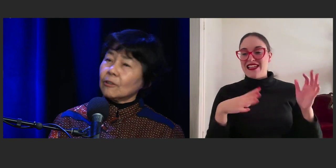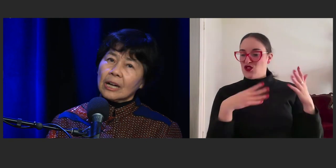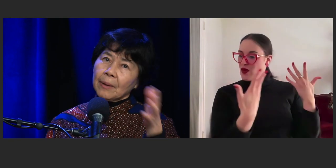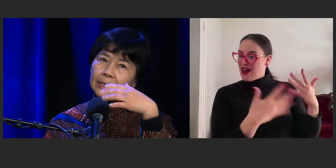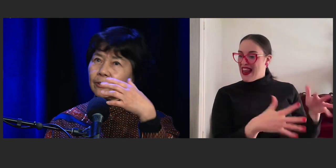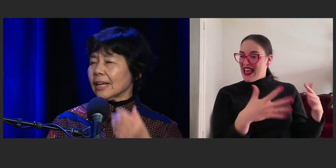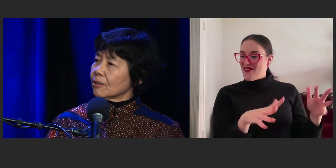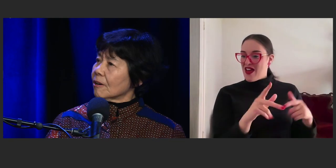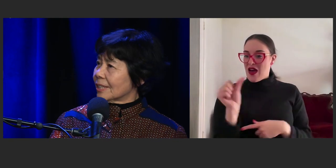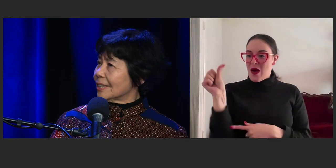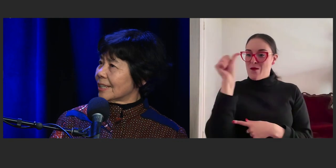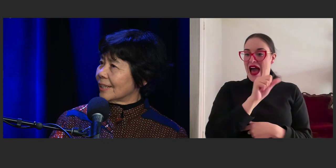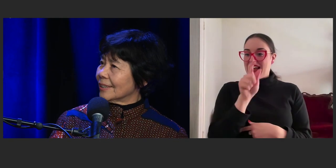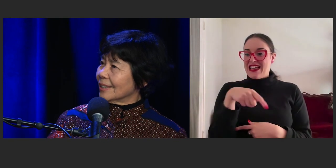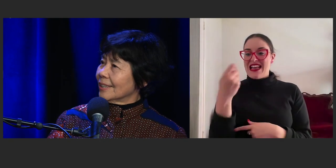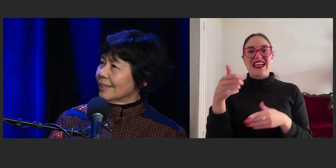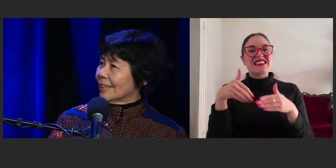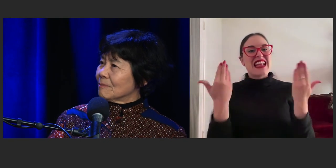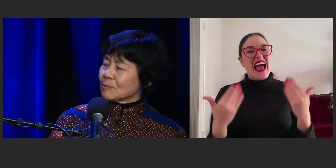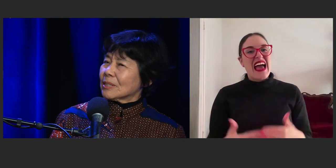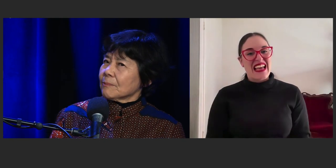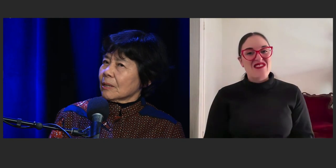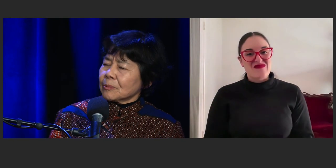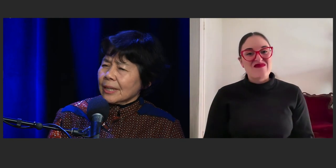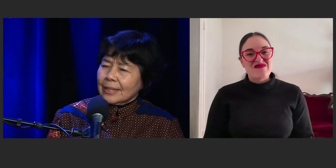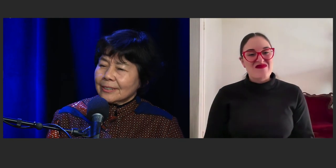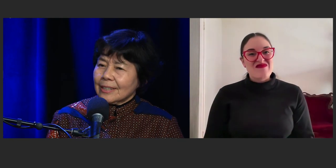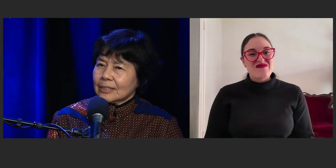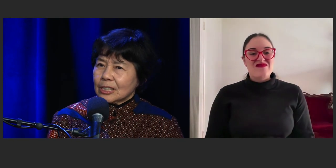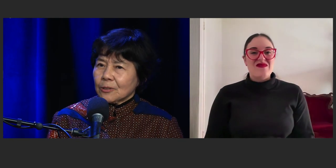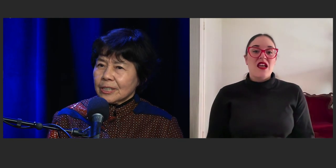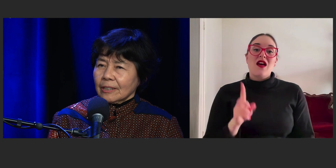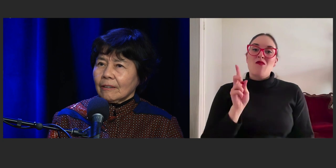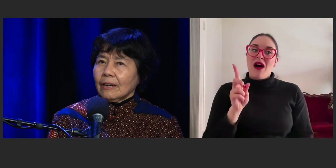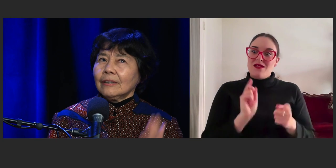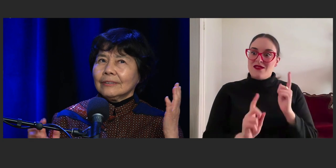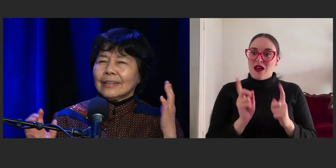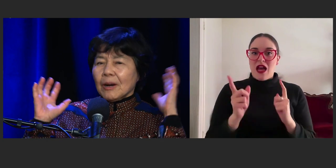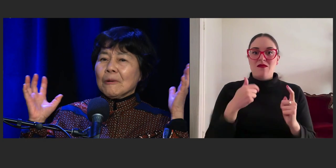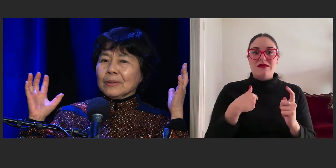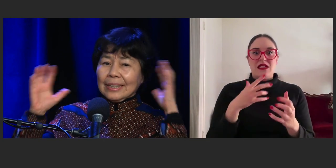or come back to it later on in the day. But sometimes when I get into that situation I go, "Oh, I'm hopeless.